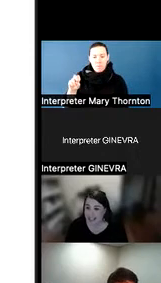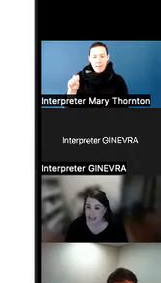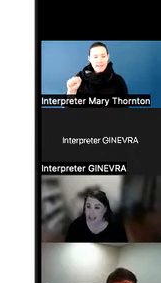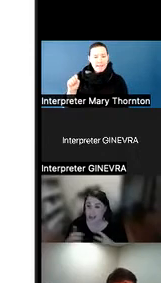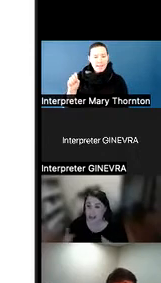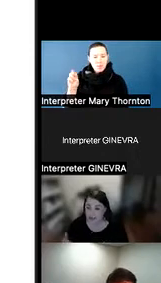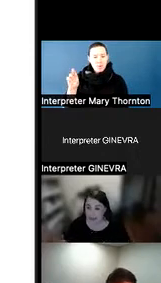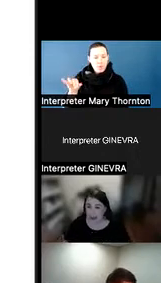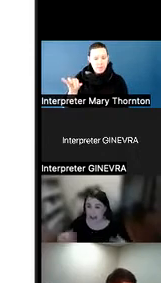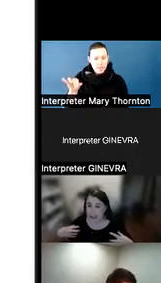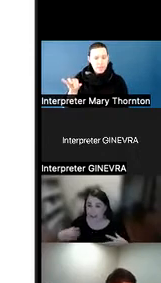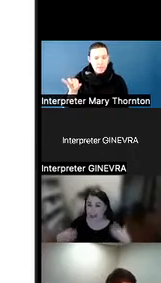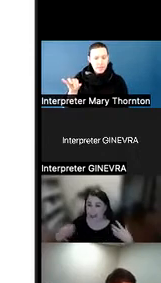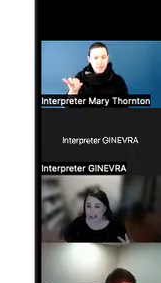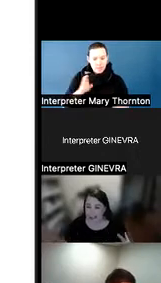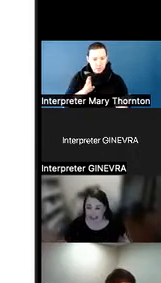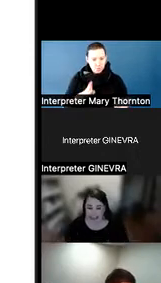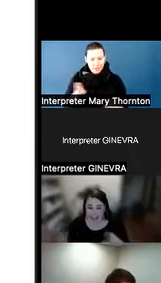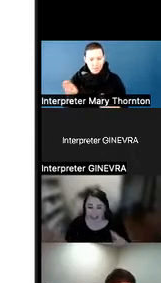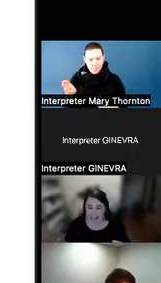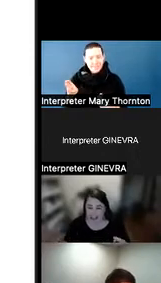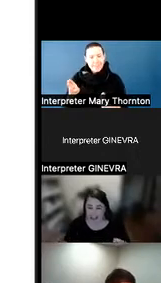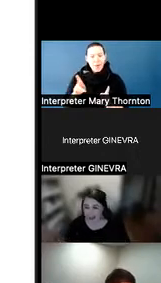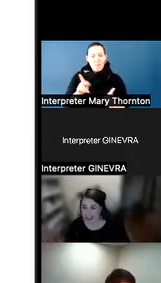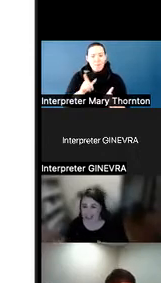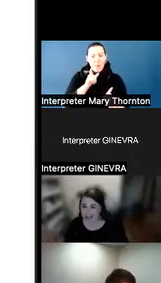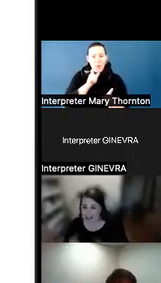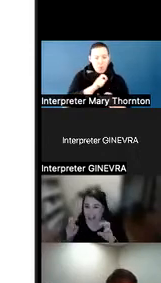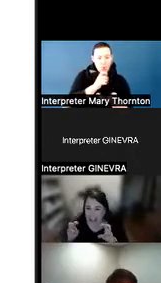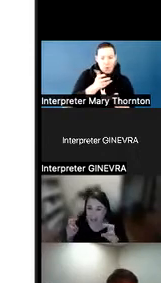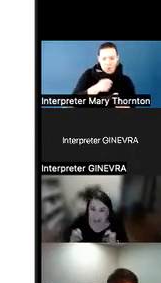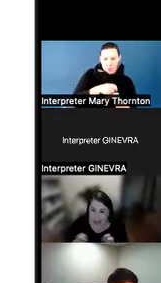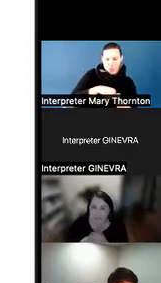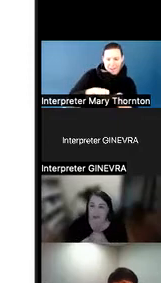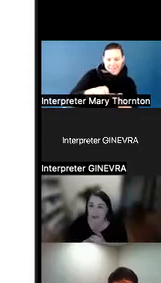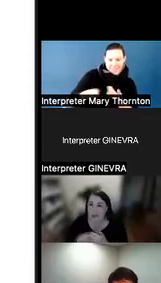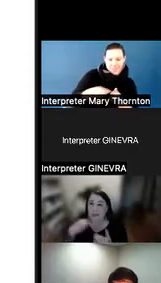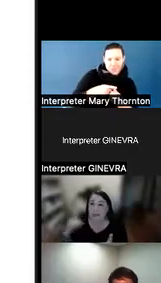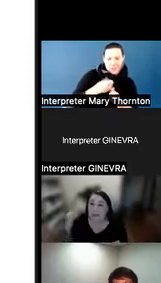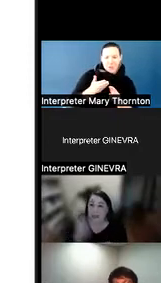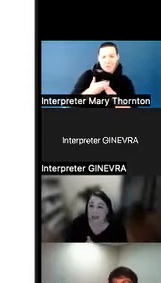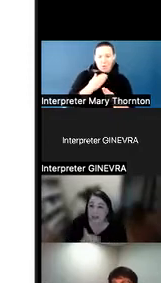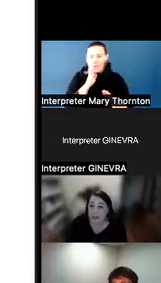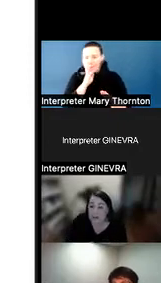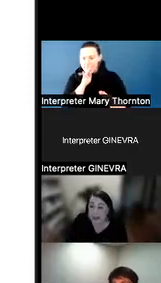Those typically are very detail-oriented, type A folks who want to make sure they do it right